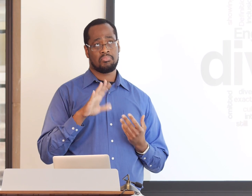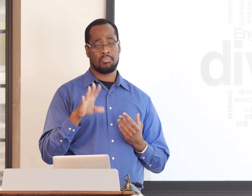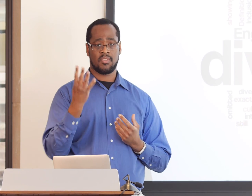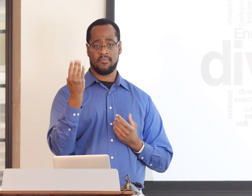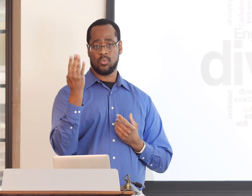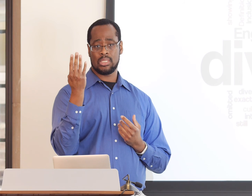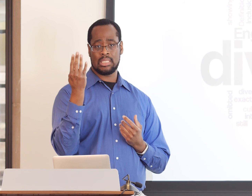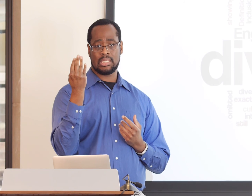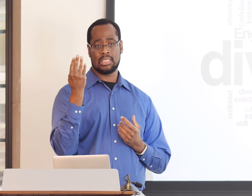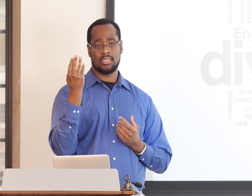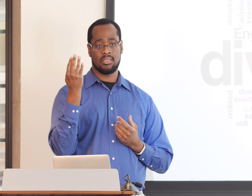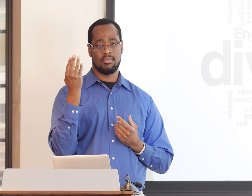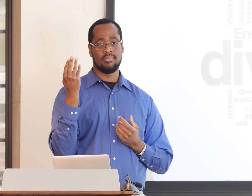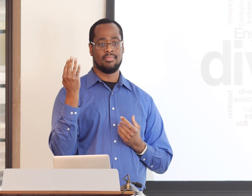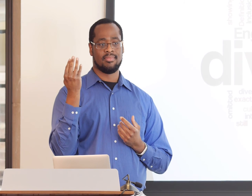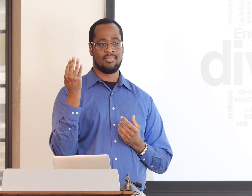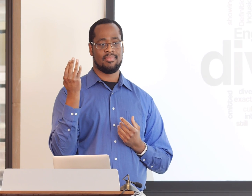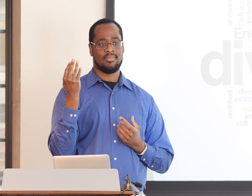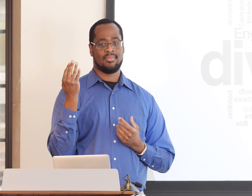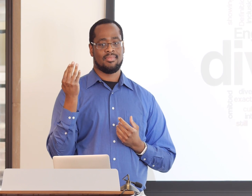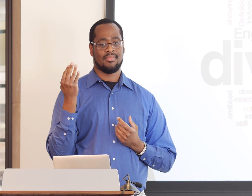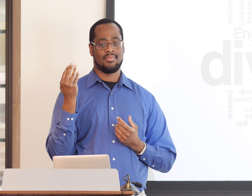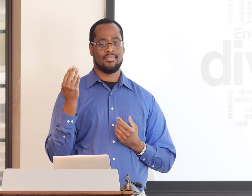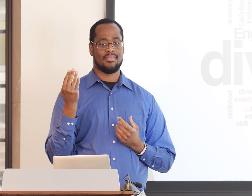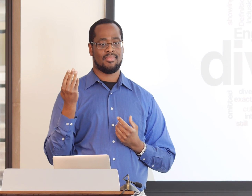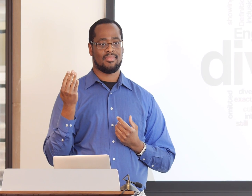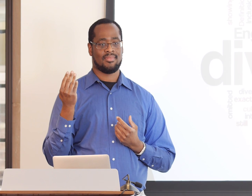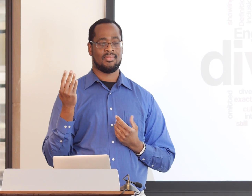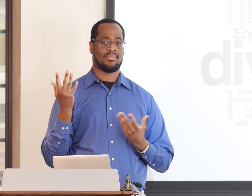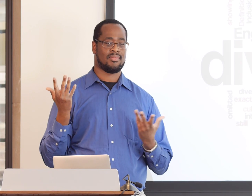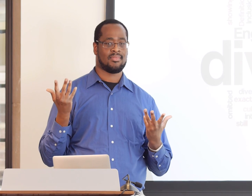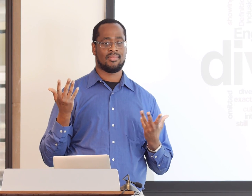and other topics, but there are about 14 of us